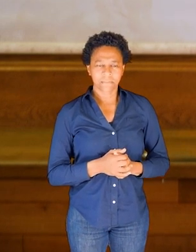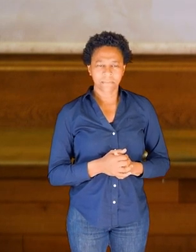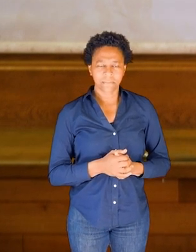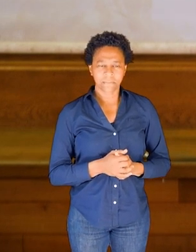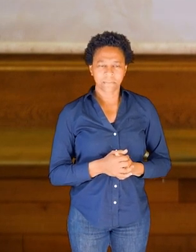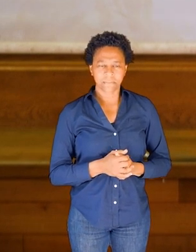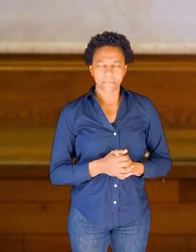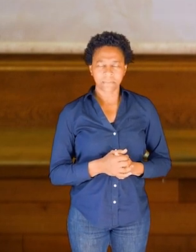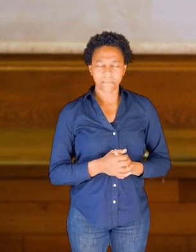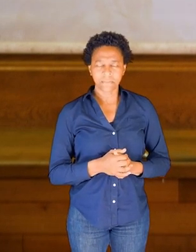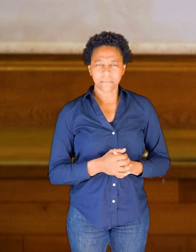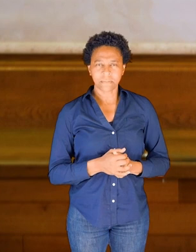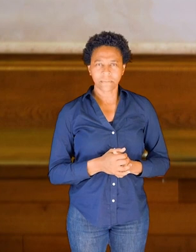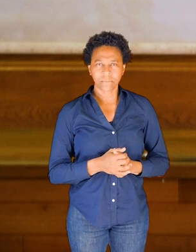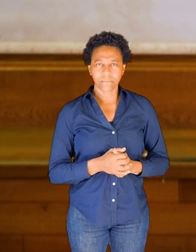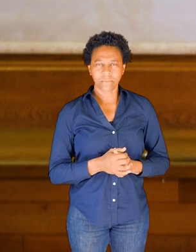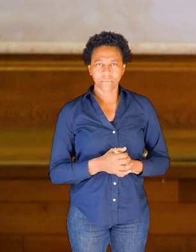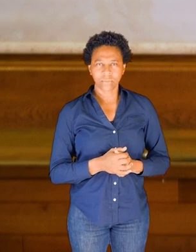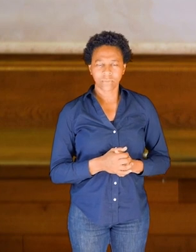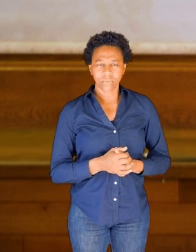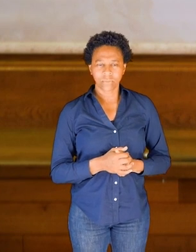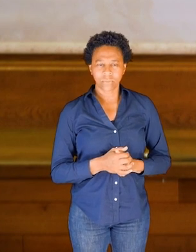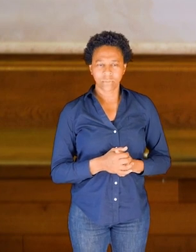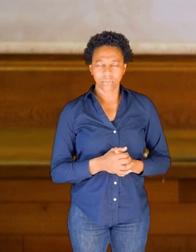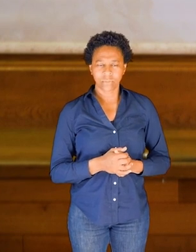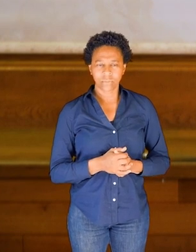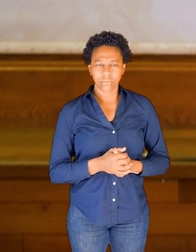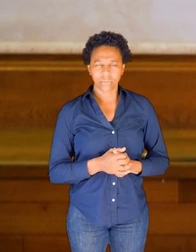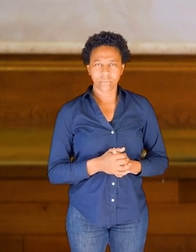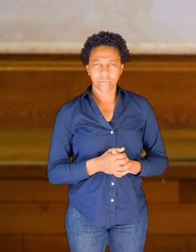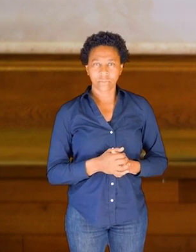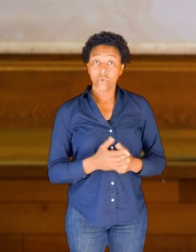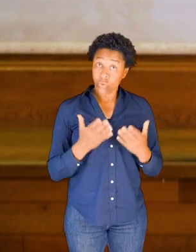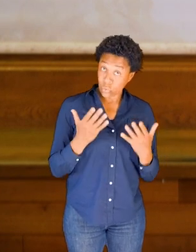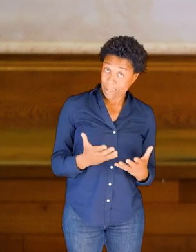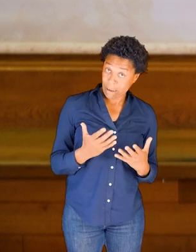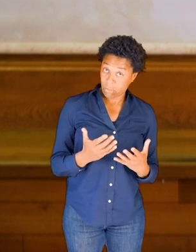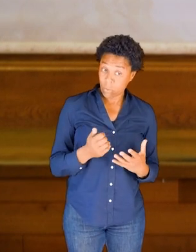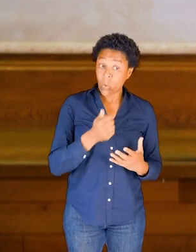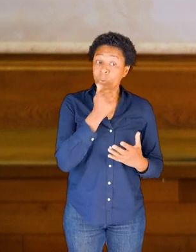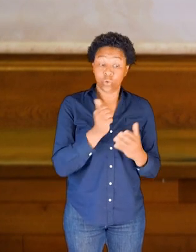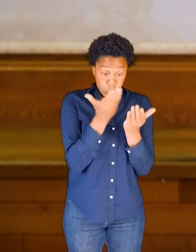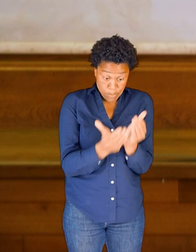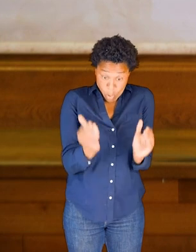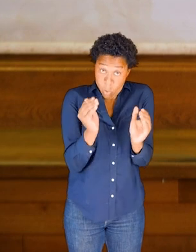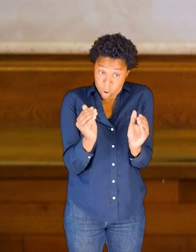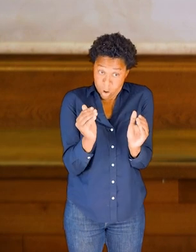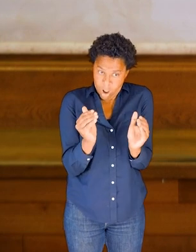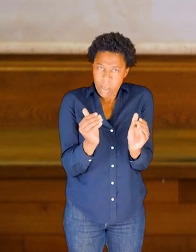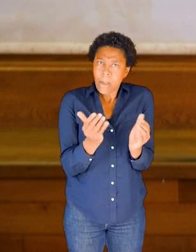Now we're going to add to this. So I'm going to take my bowl again, and this time I'm going to have it